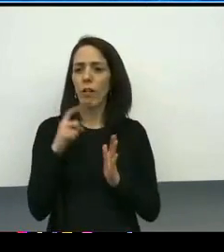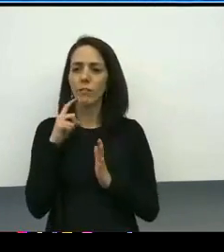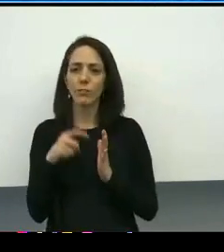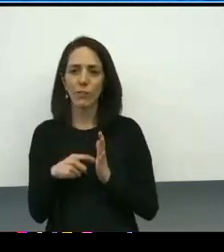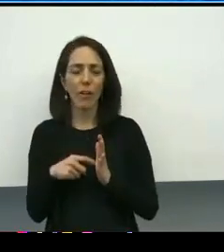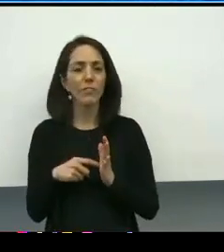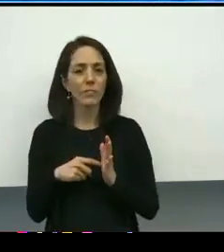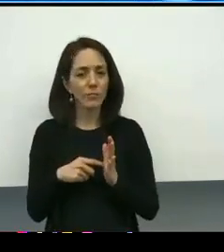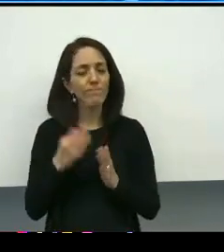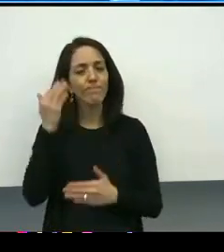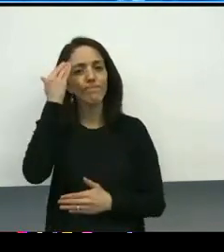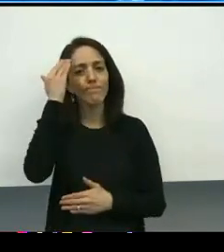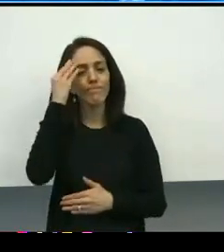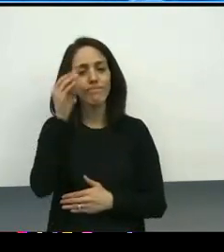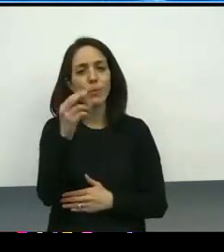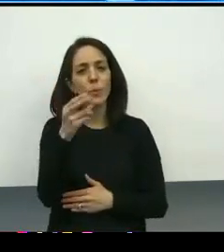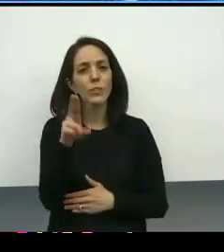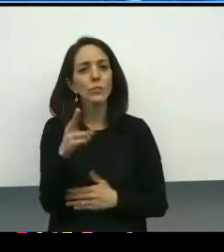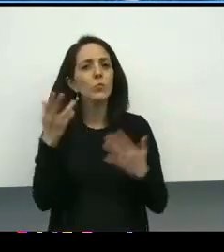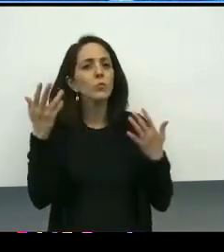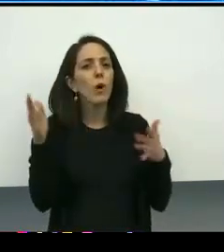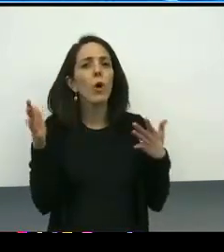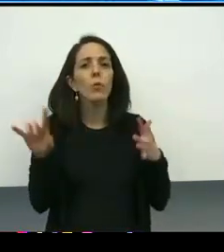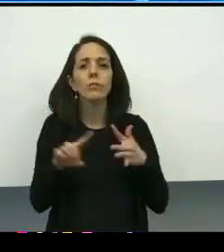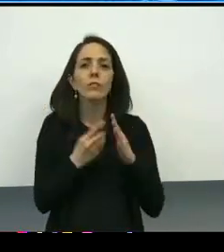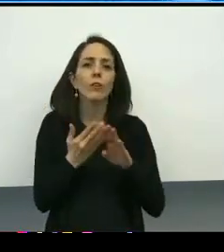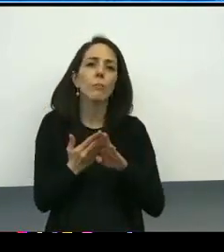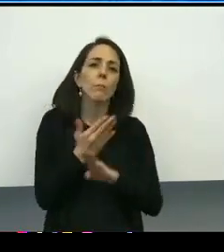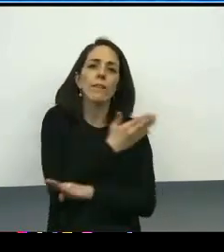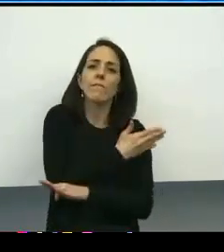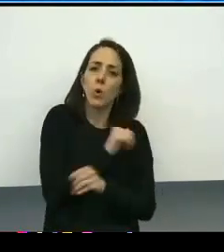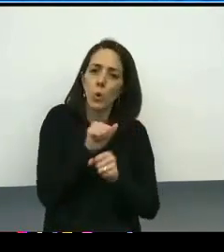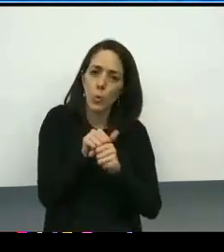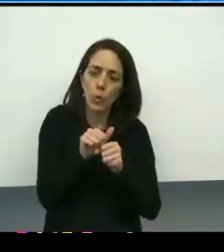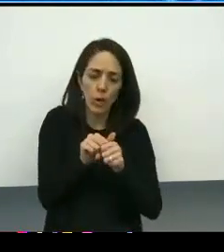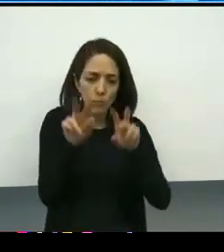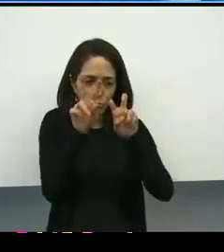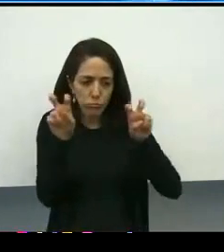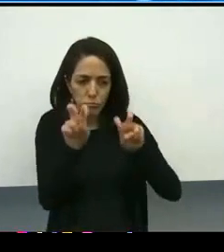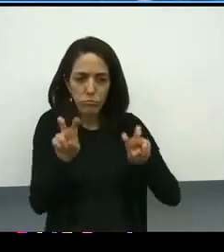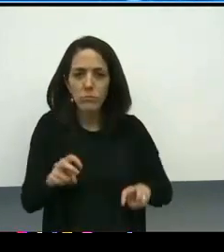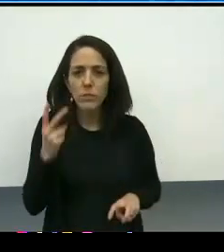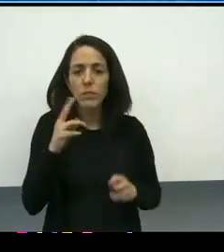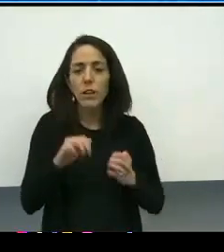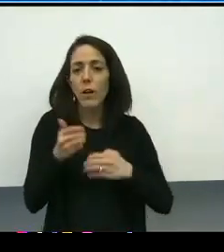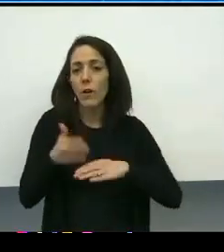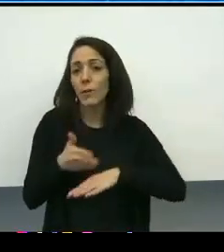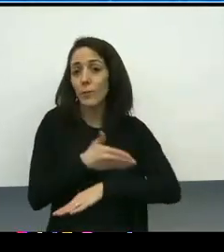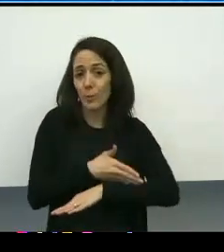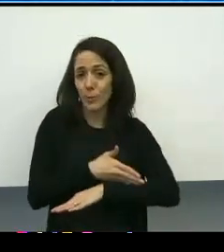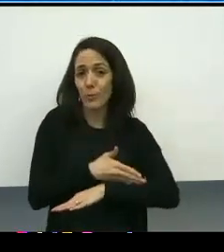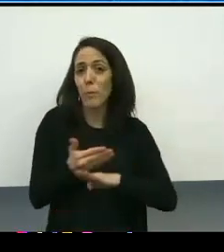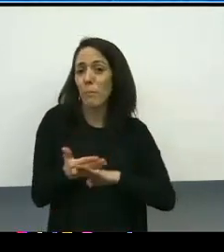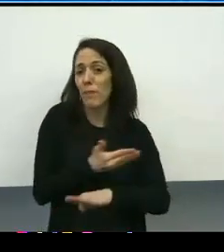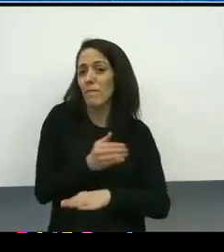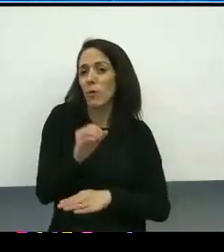that preceded the convening of the oversight committee, that proceeded the convening of the Covington report,